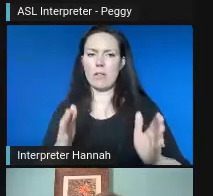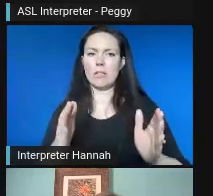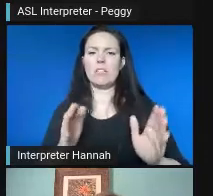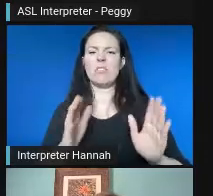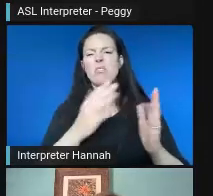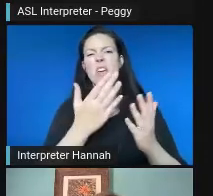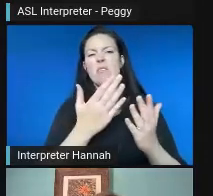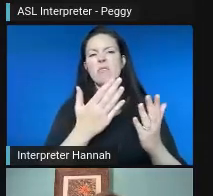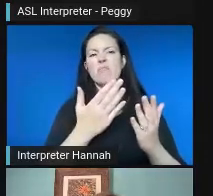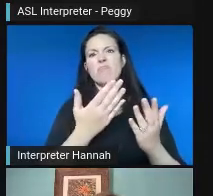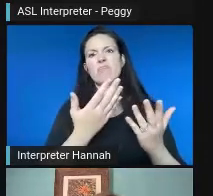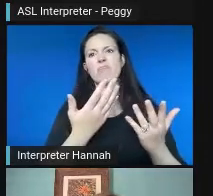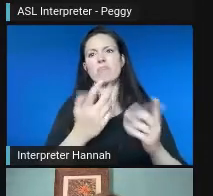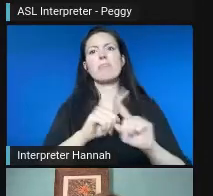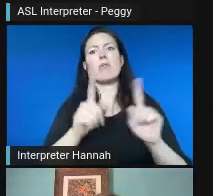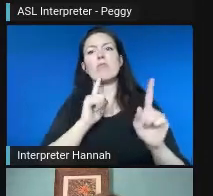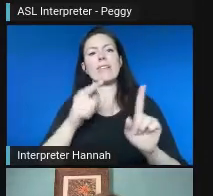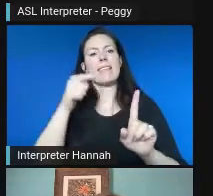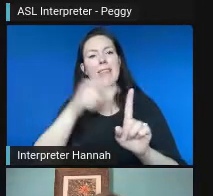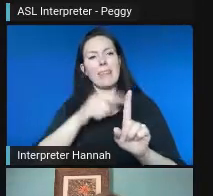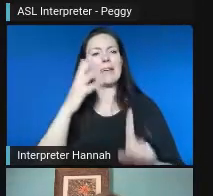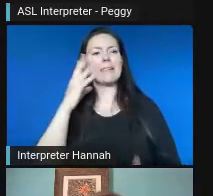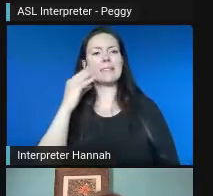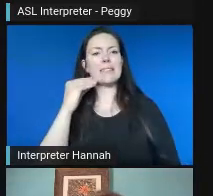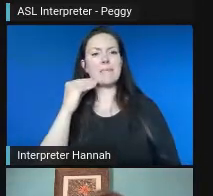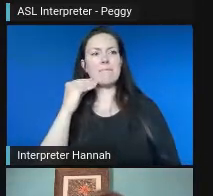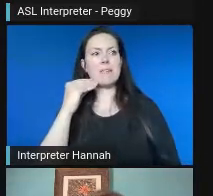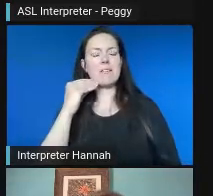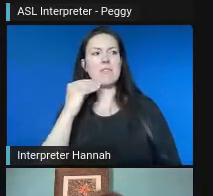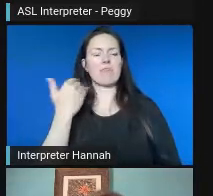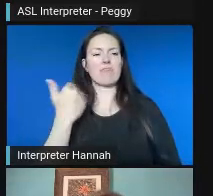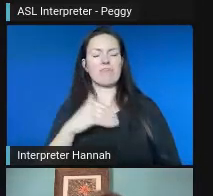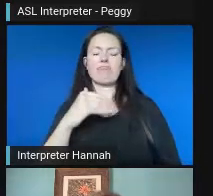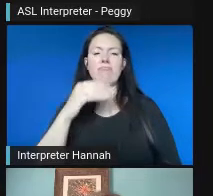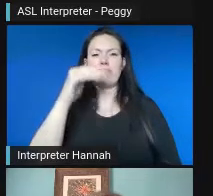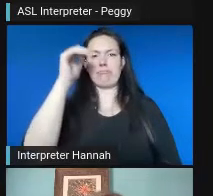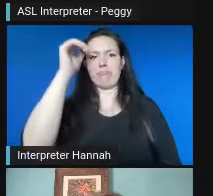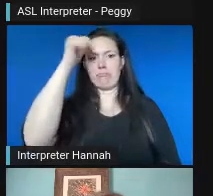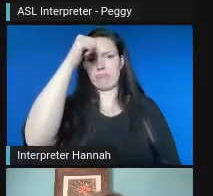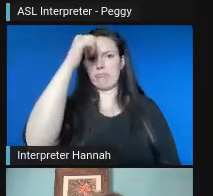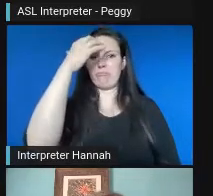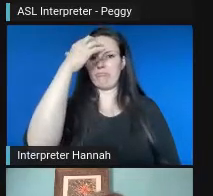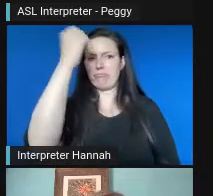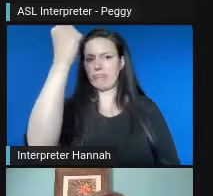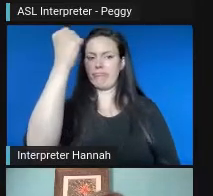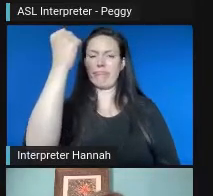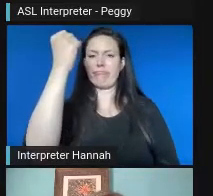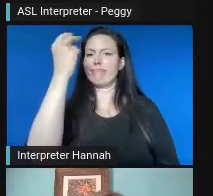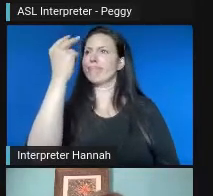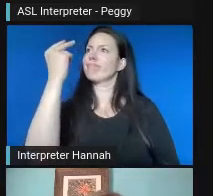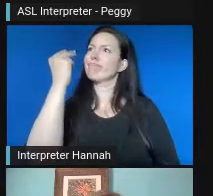created an experience that was very memorable. And that was something that Eleanor was able to do